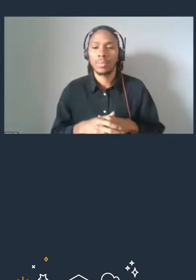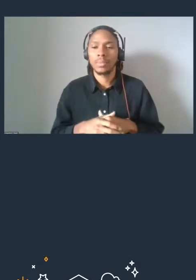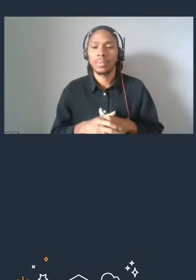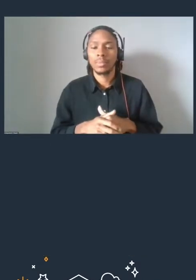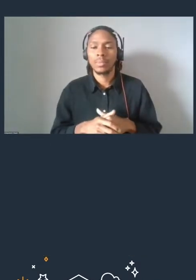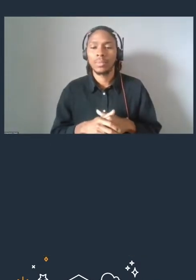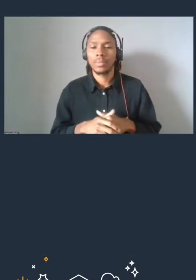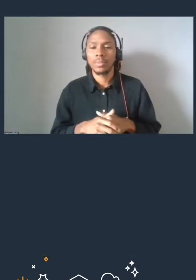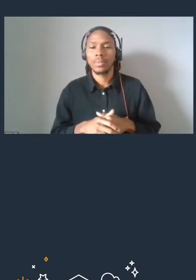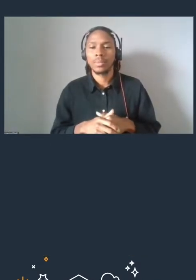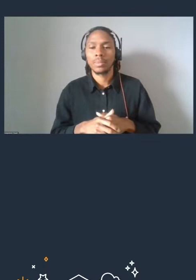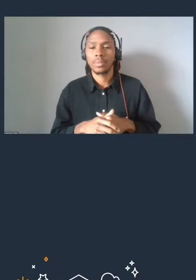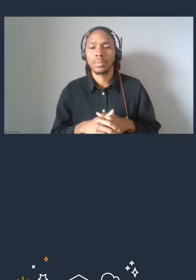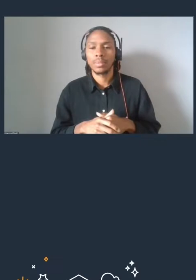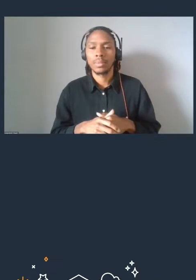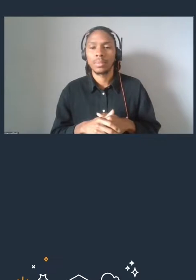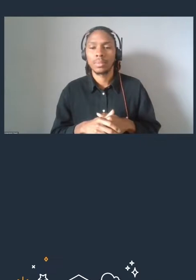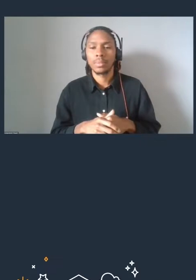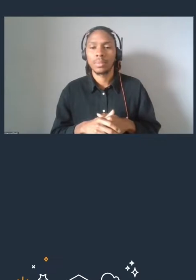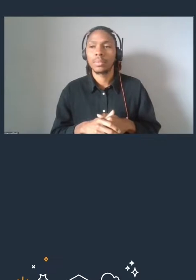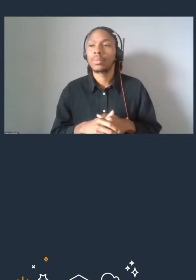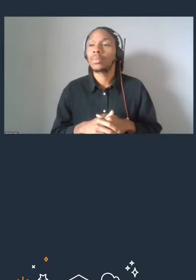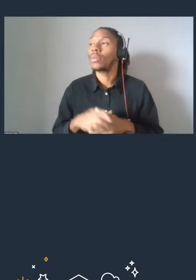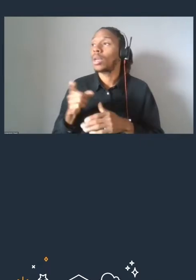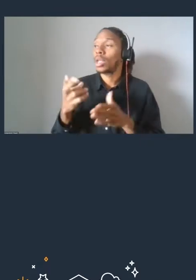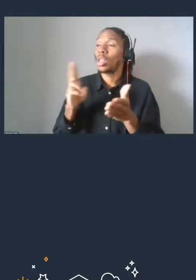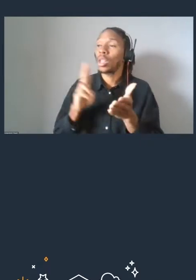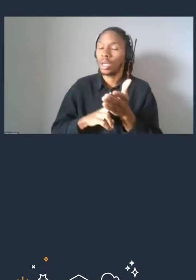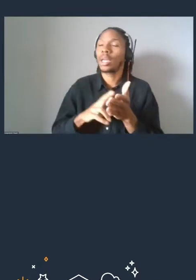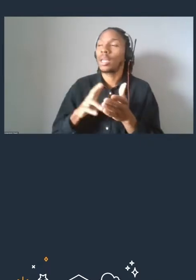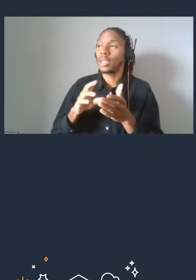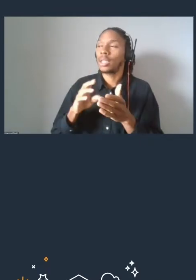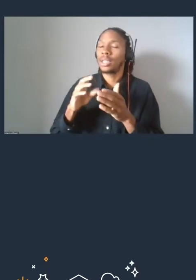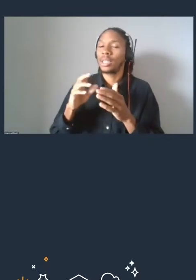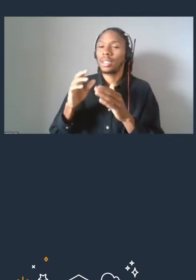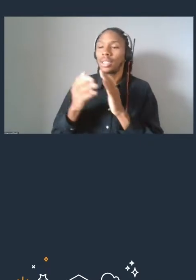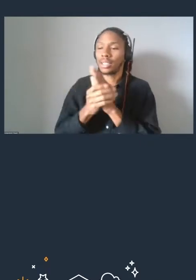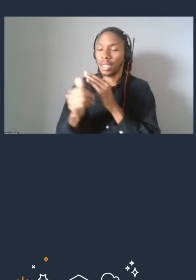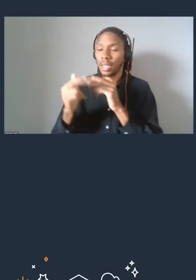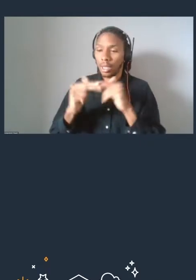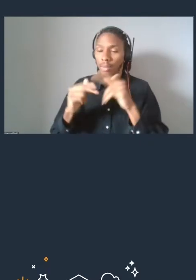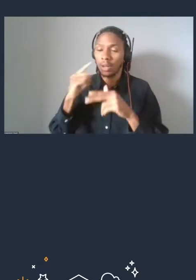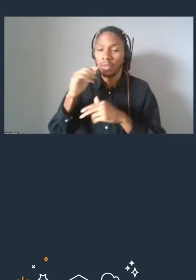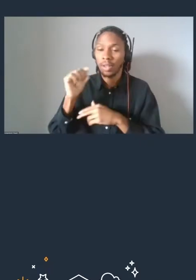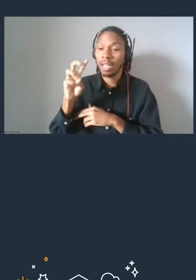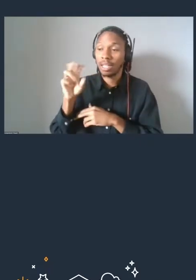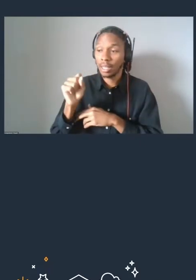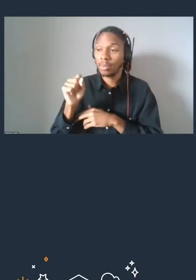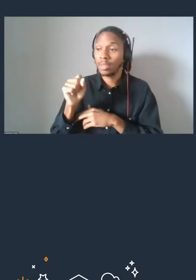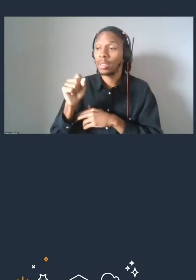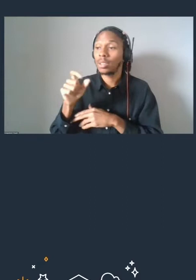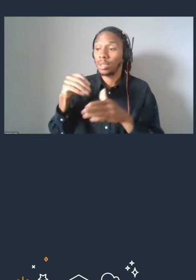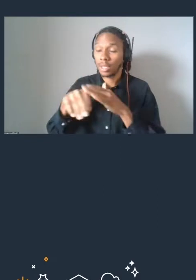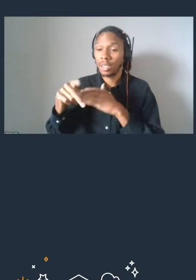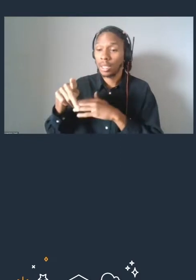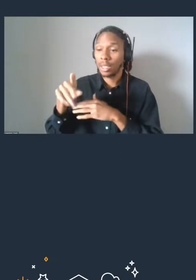So you log in via skillbuilder.aws and once first in the portal, you'll see our collection of learning plans